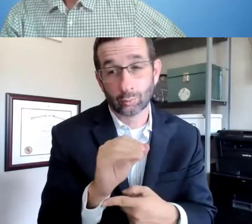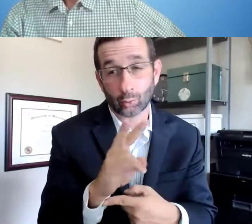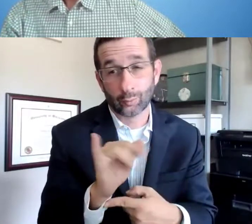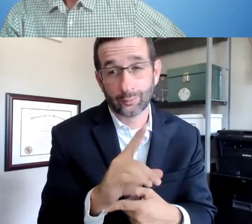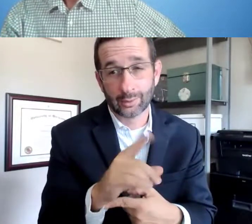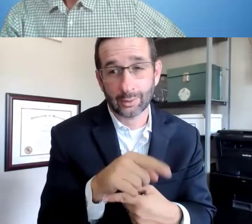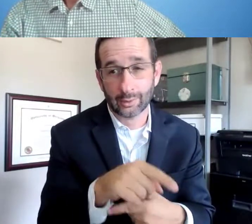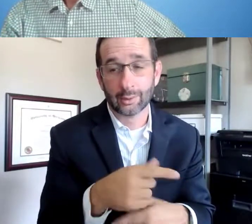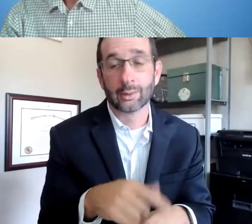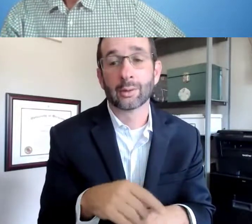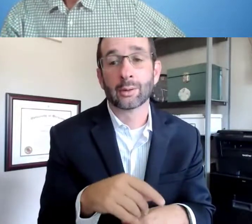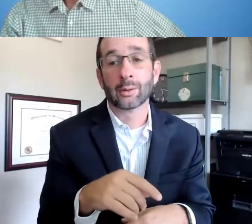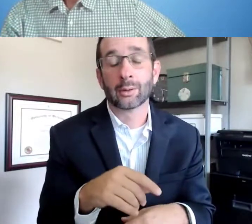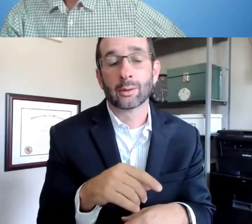in the amount of applications,